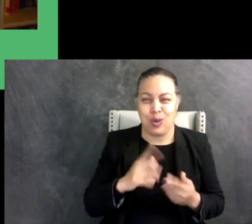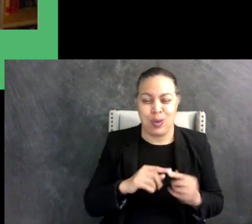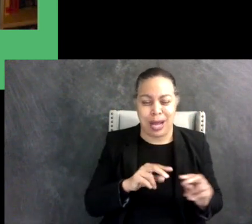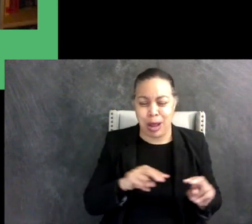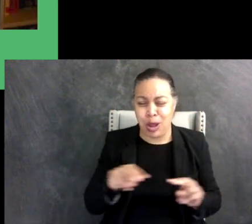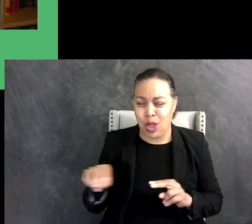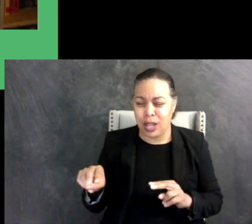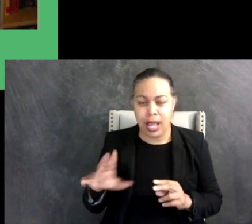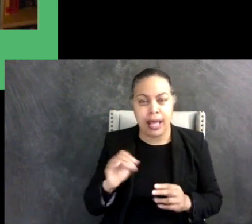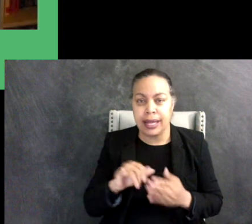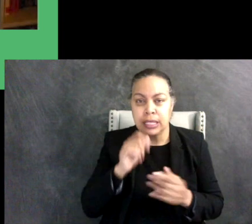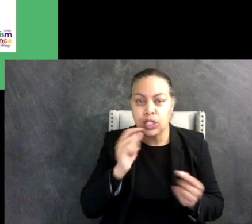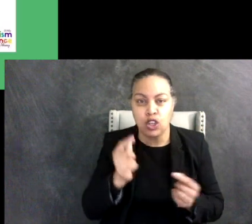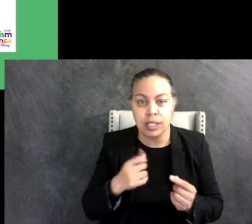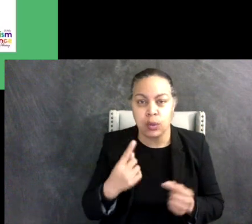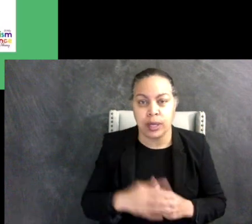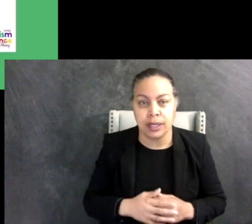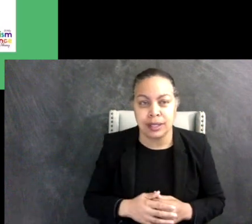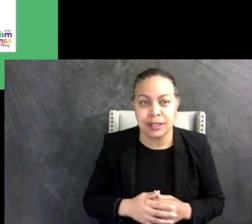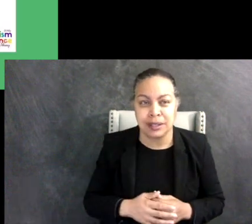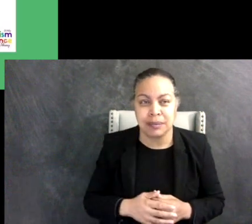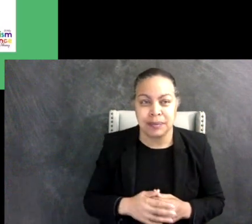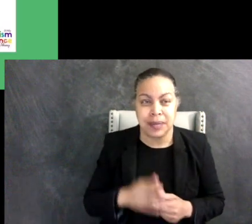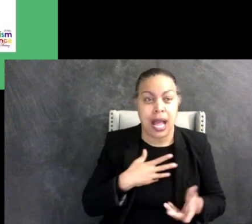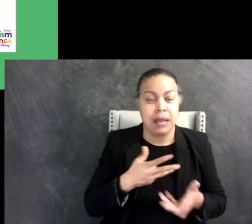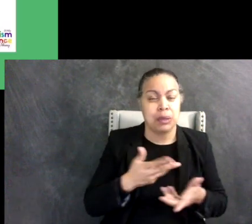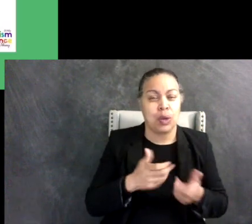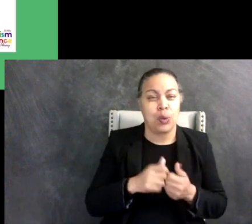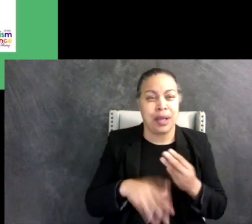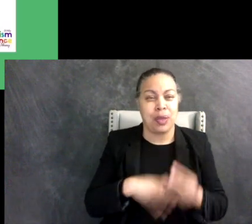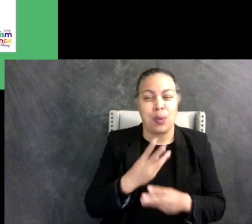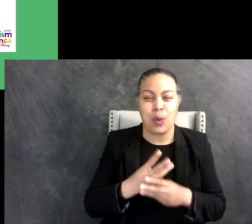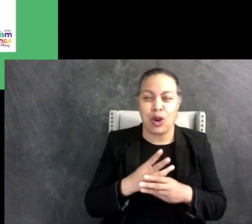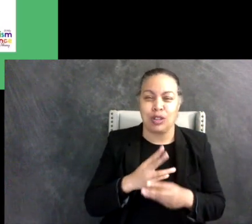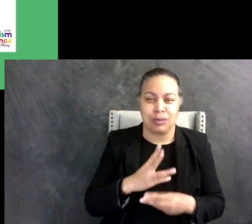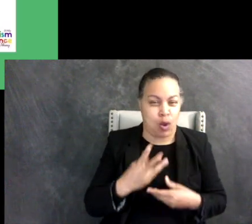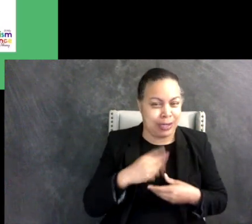hurt anybody either. I interact with the world in autistic ways and there is nothing wrong with that.